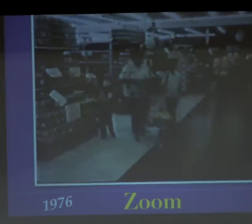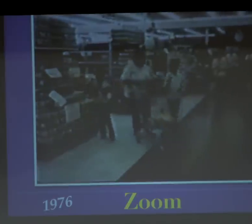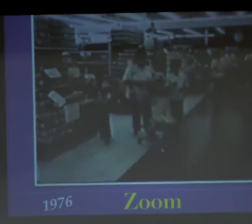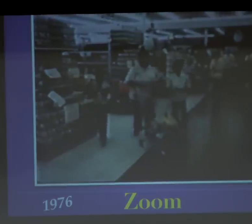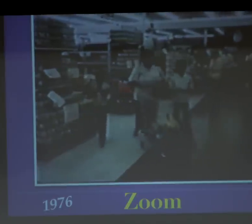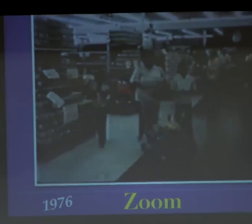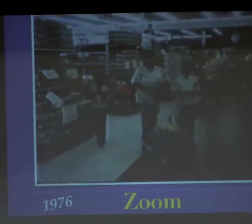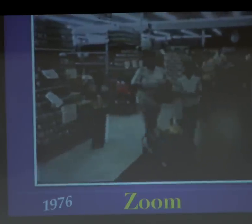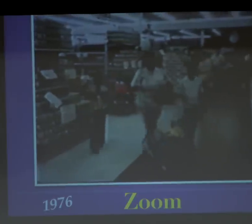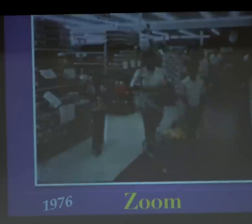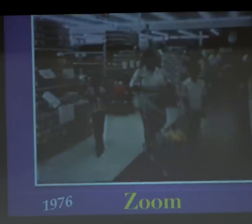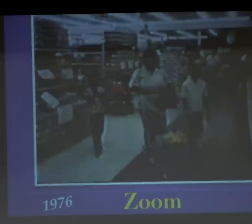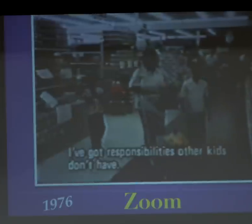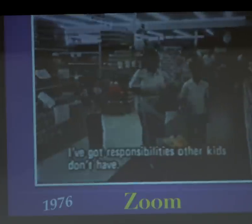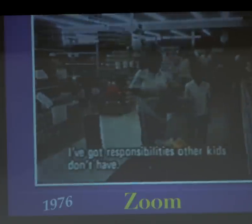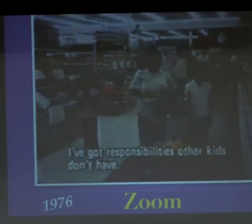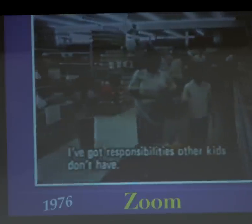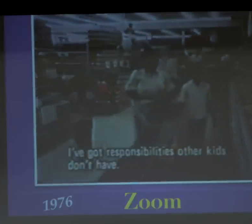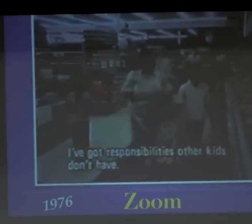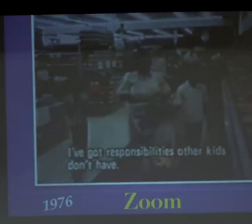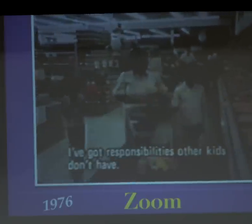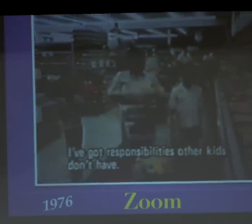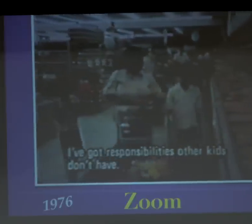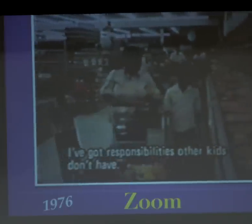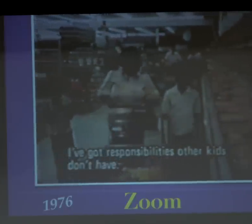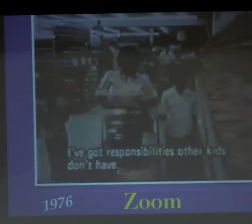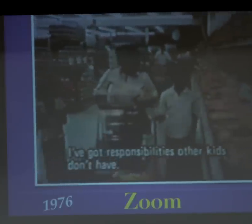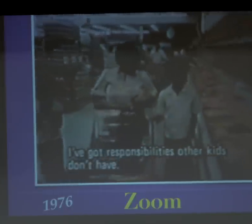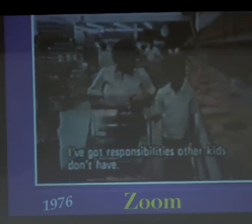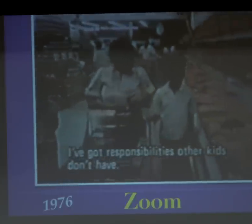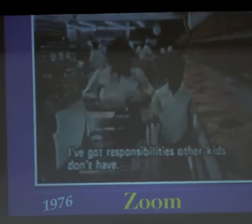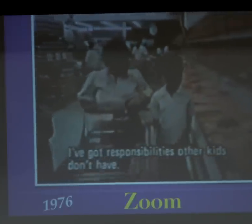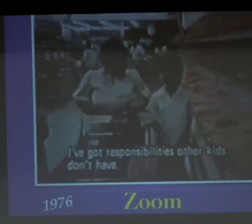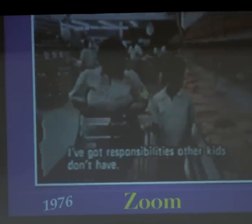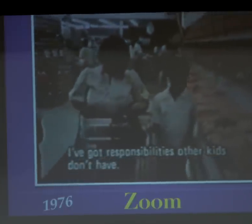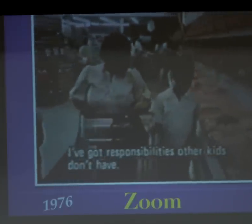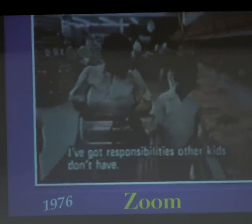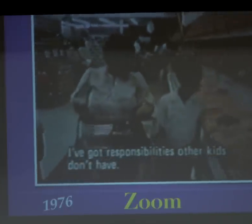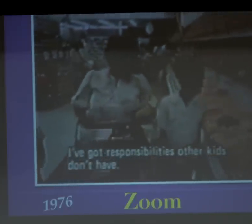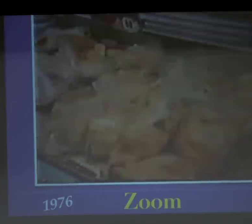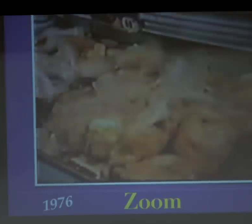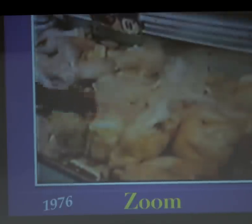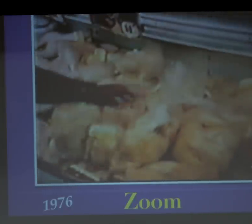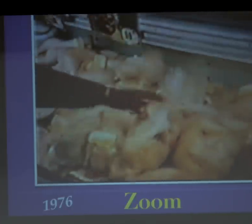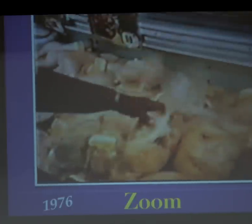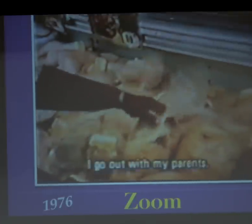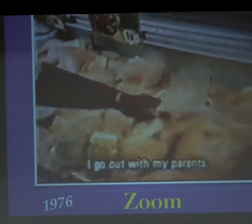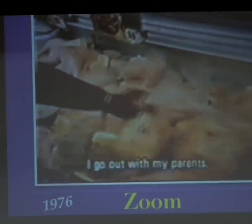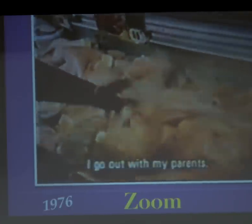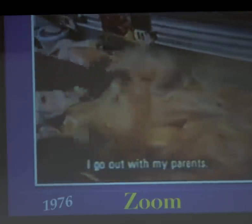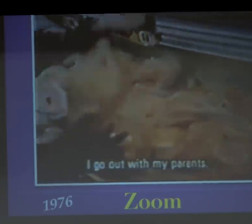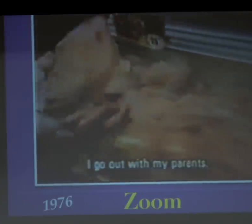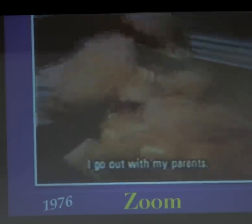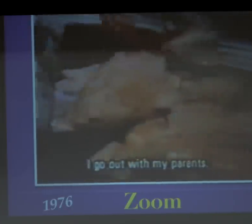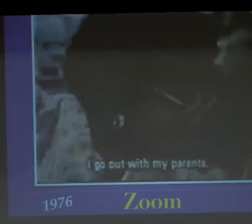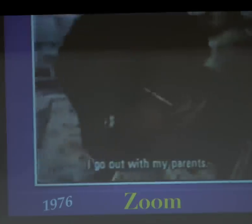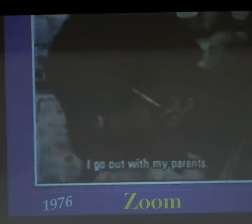I've got some responsibilities that other kids don't have. When I'm out with my parents,